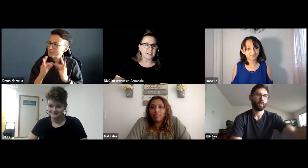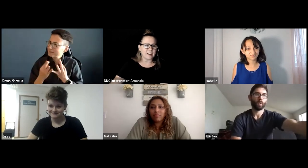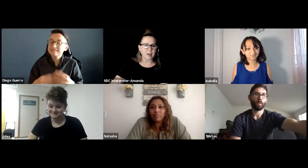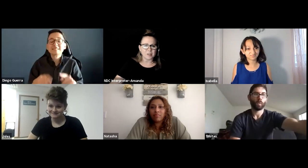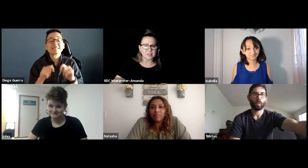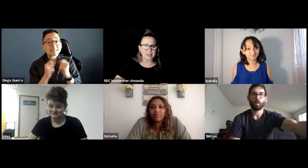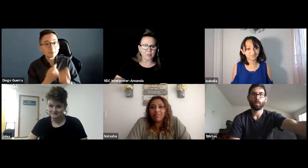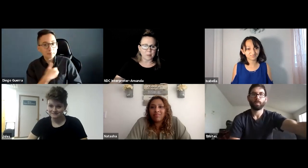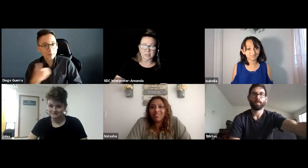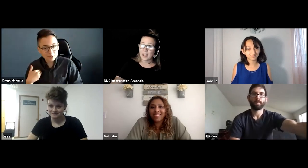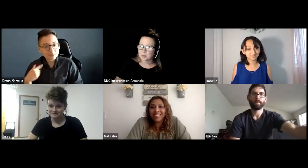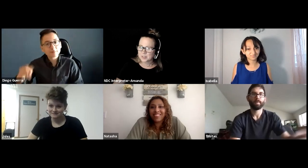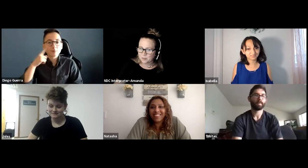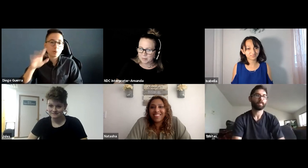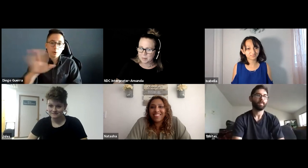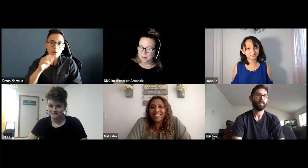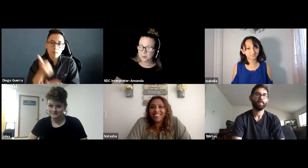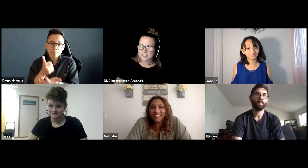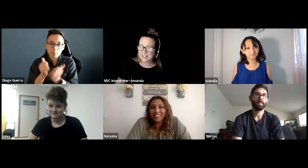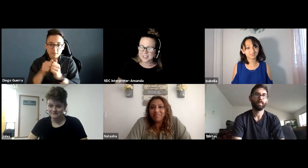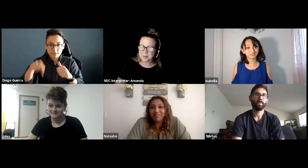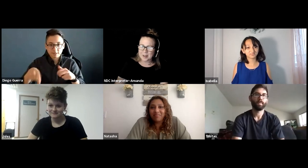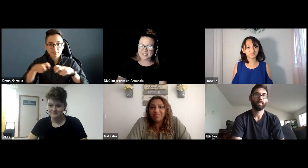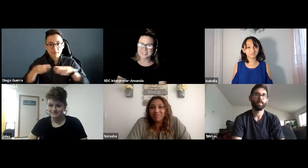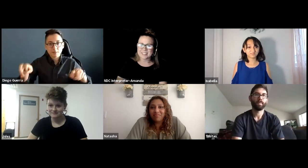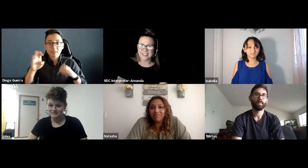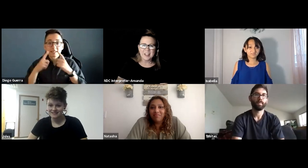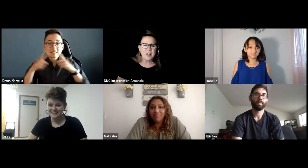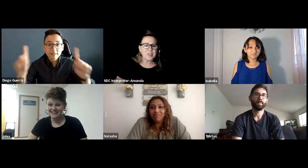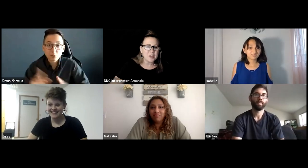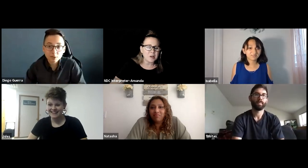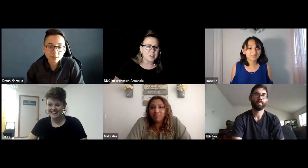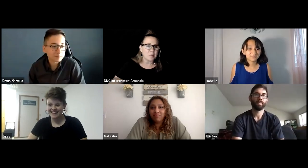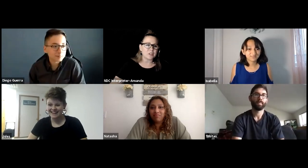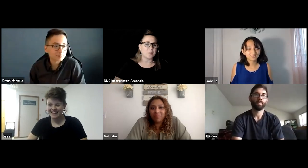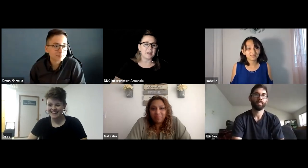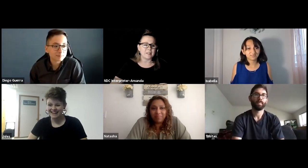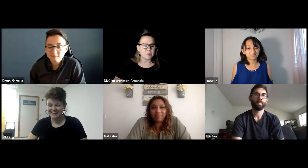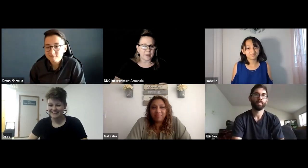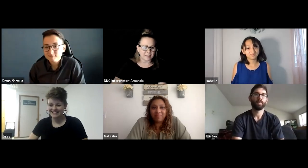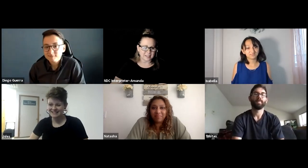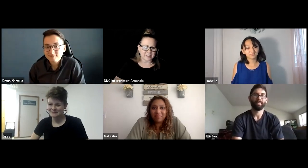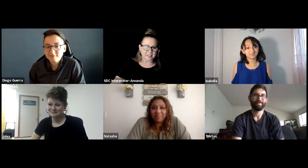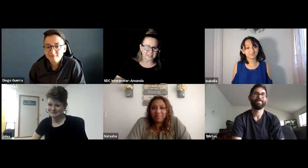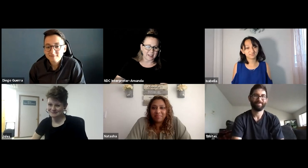and other staff members, I almost said family members, what's that tell you about NDC? Thank you all so much for making this panel a success today.